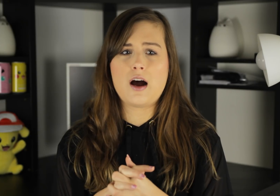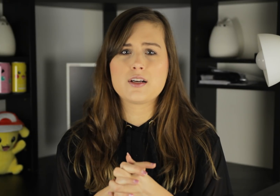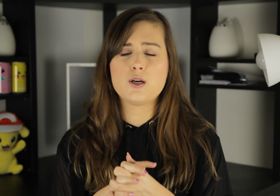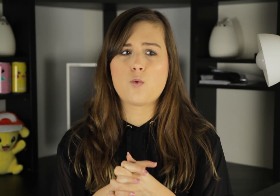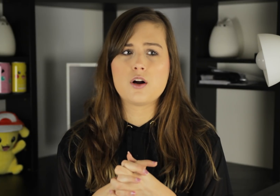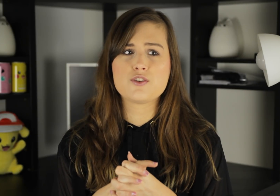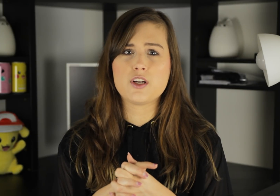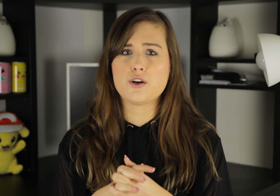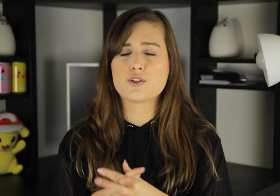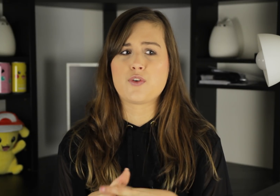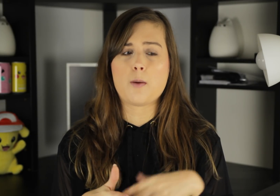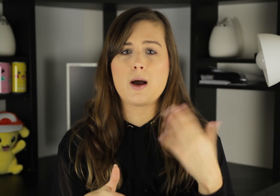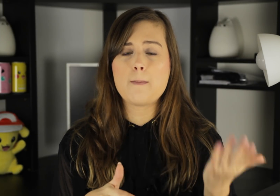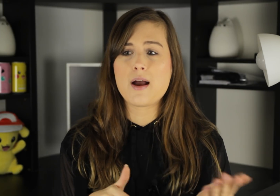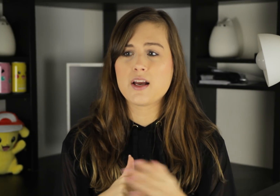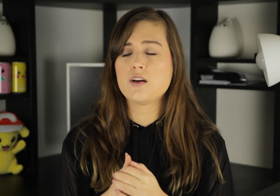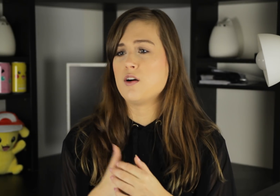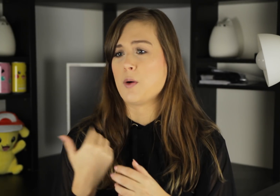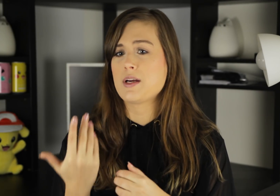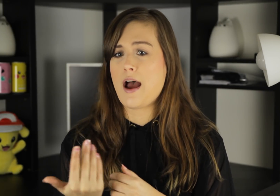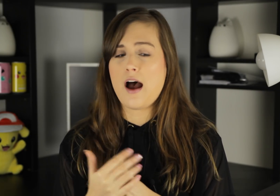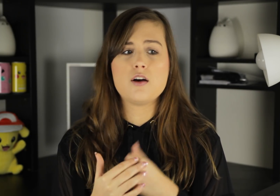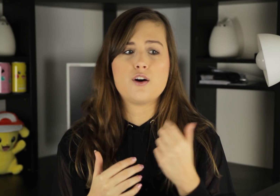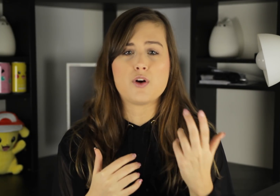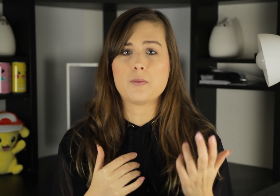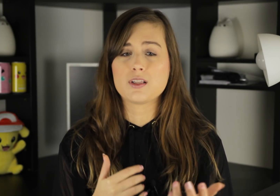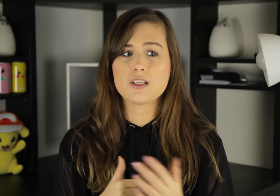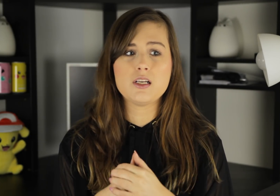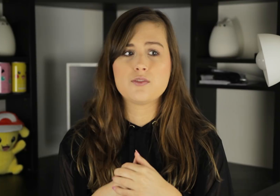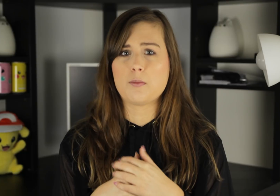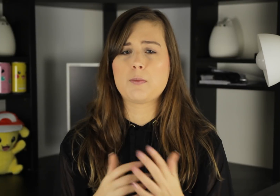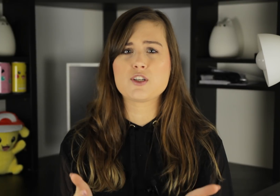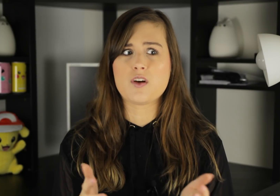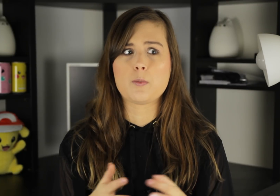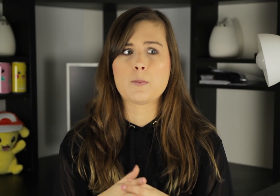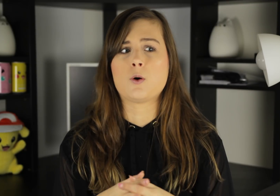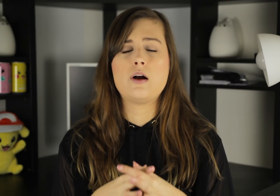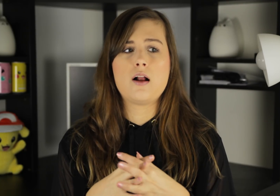I can watch videos from Meghan, from Kat, from Lilly, from a bunch of other people,